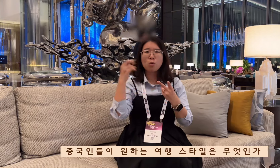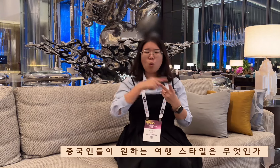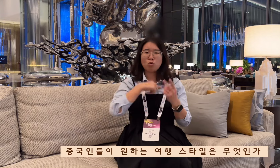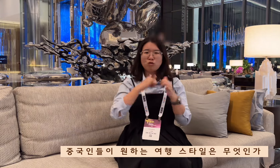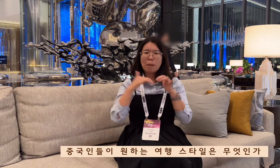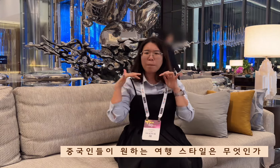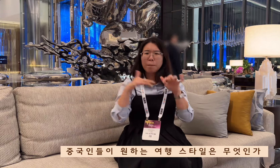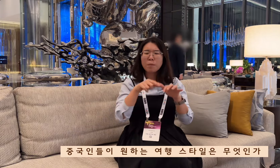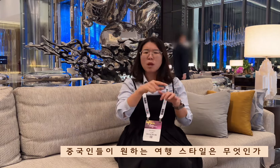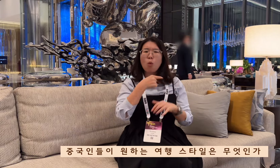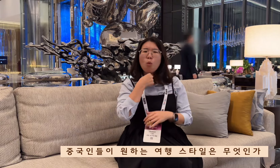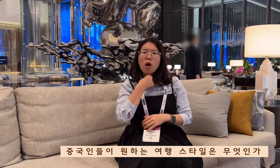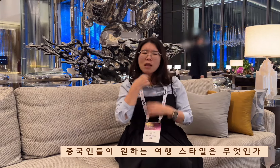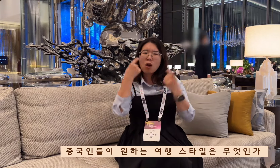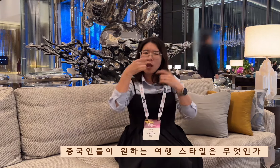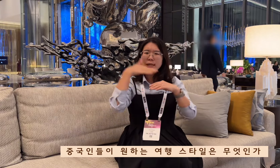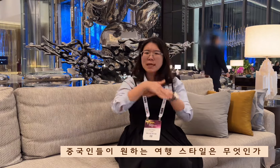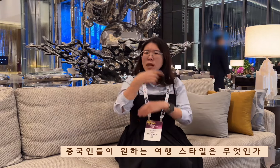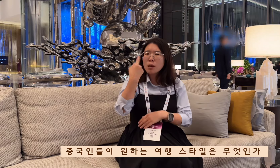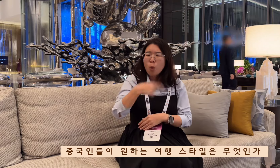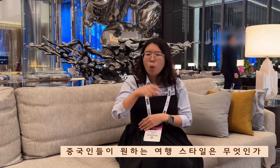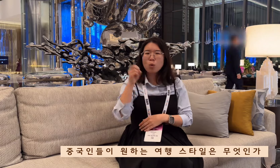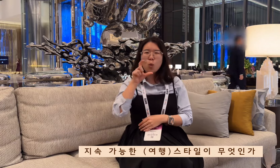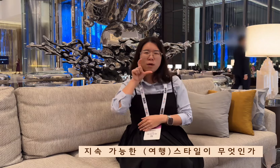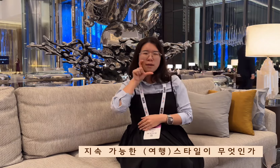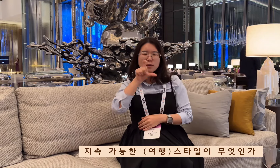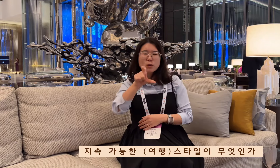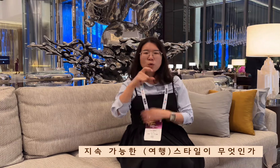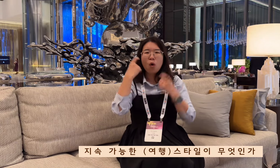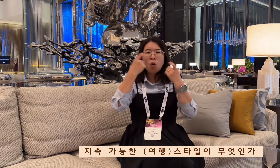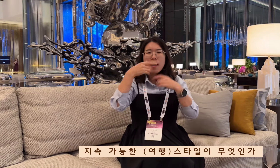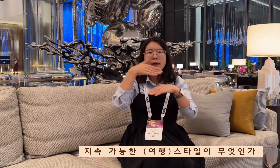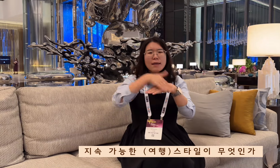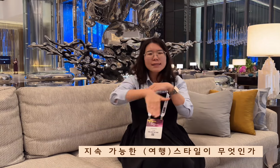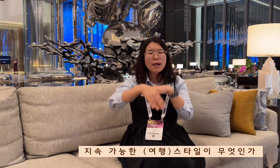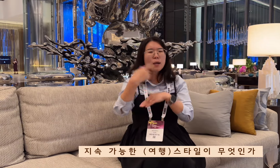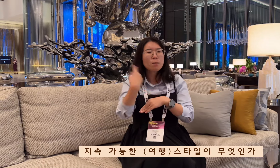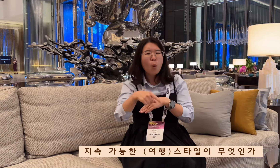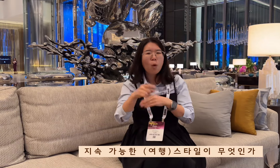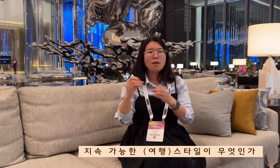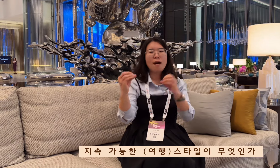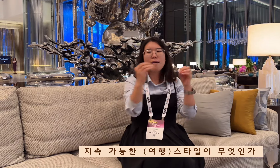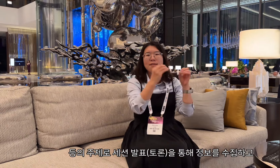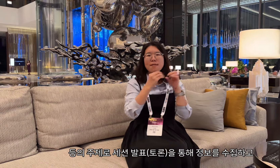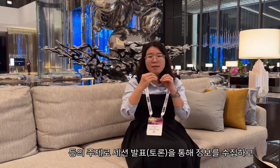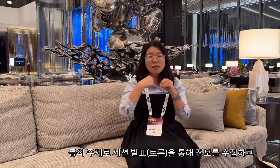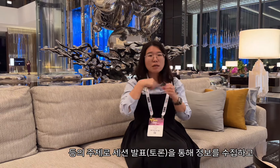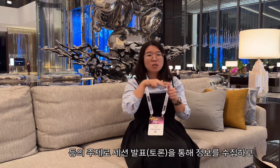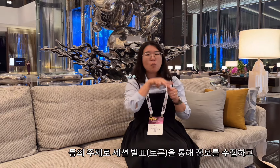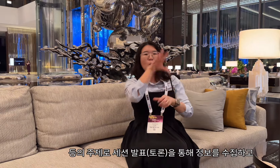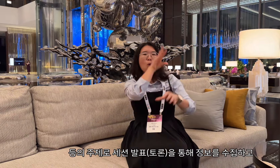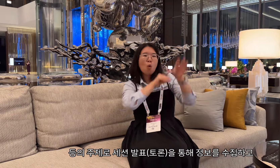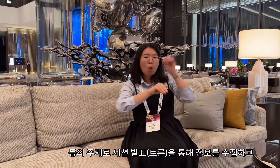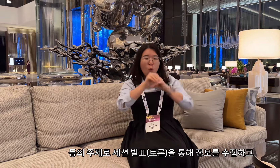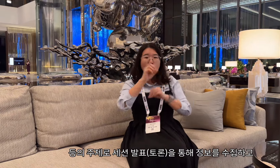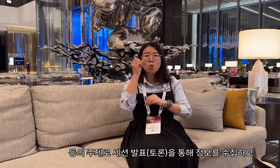What is the travel style that Chinese people want? What is a sustainable (travel) style? Collect information through session presentations (discussions) on topics such as